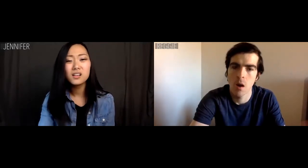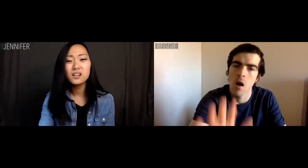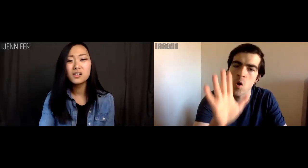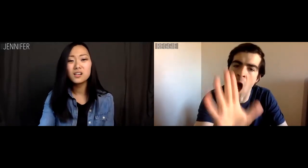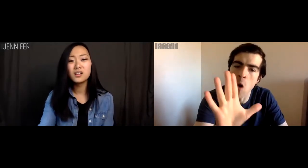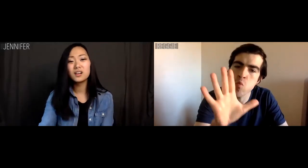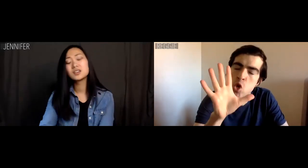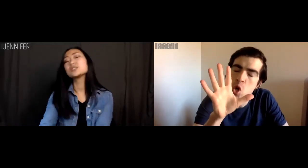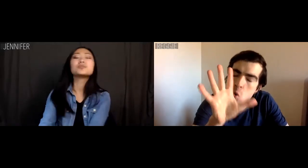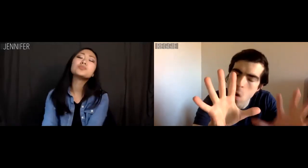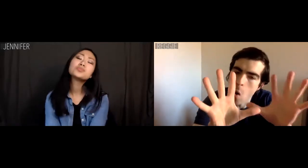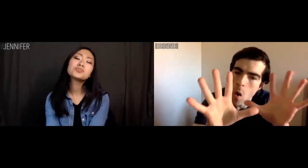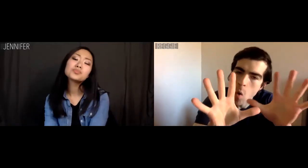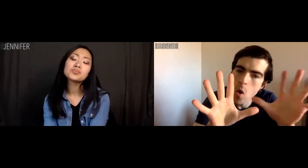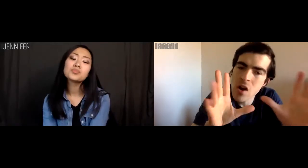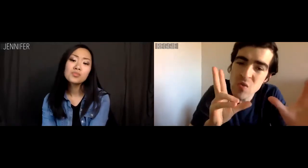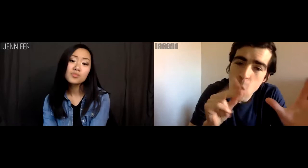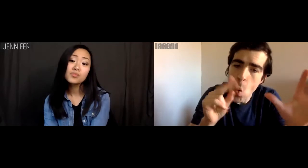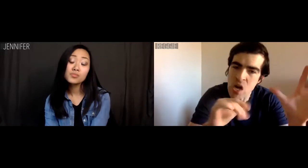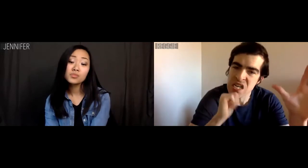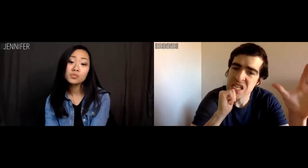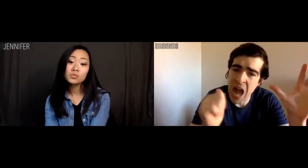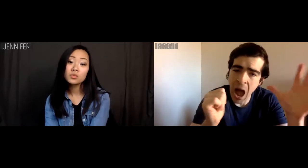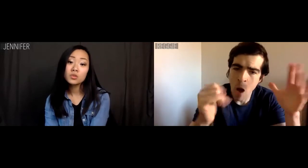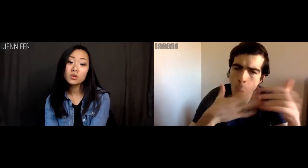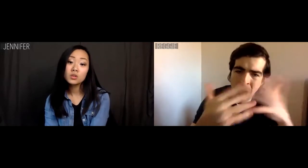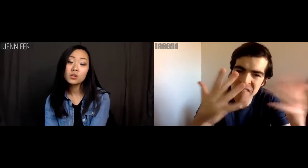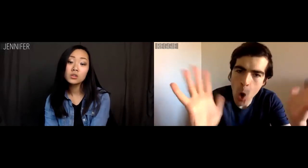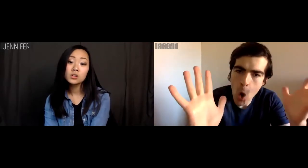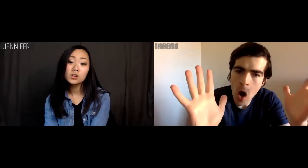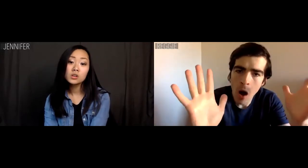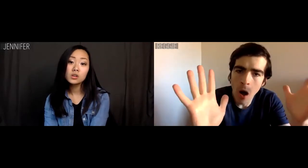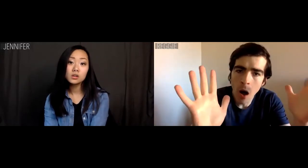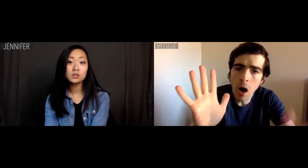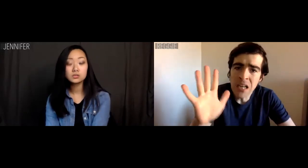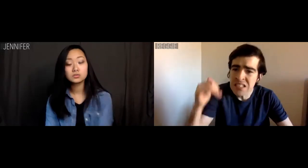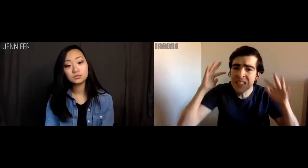Reggie: No, it's not whatever.